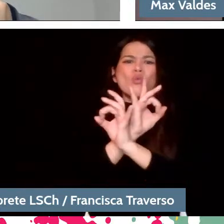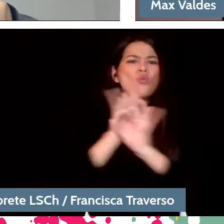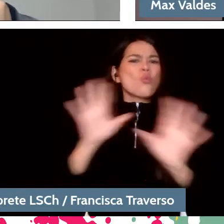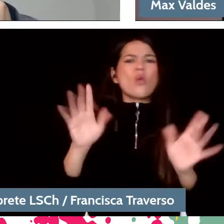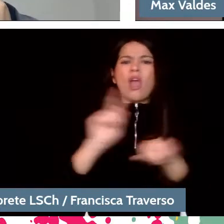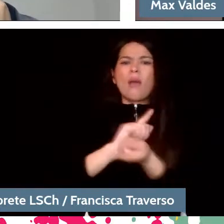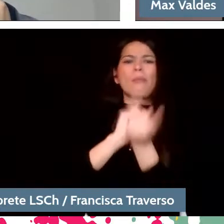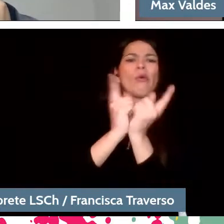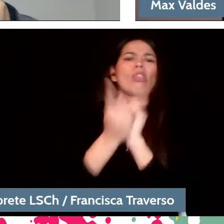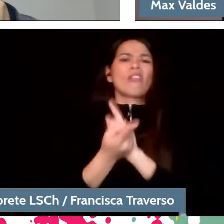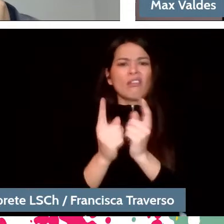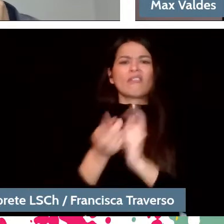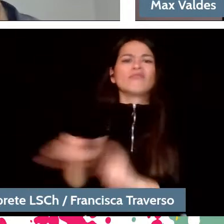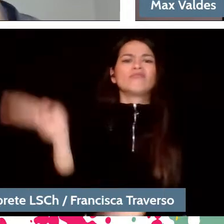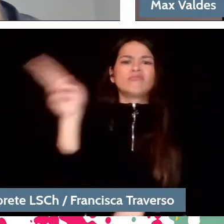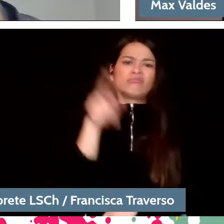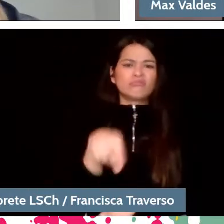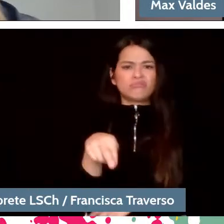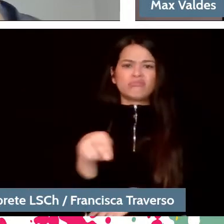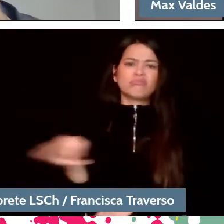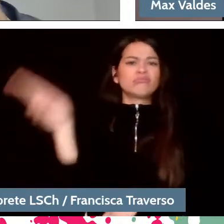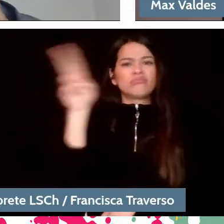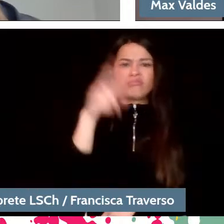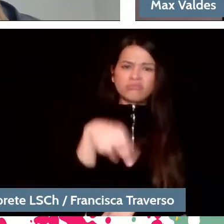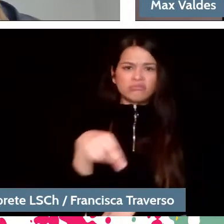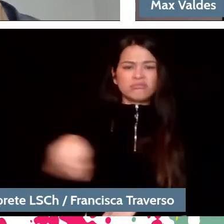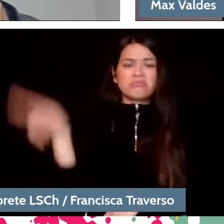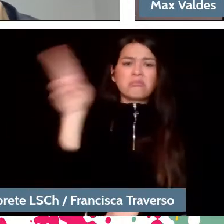and they are always repeated the same as long as we put them on and listen to them.